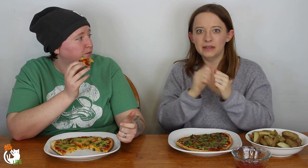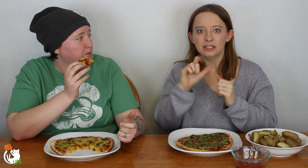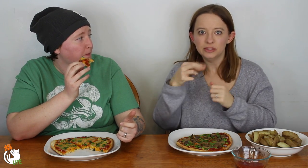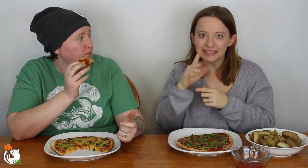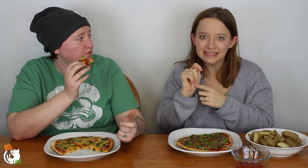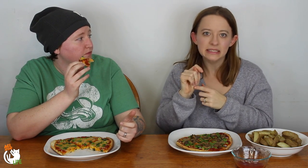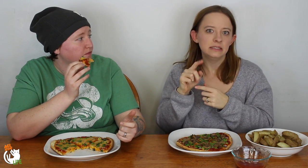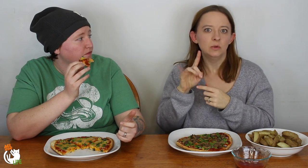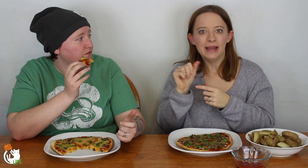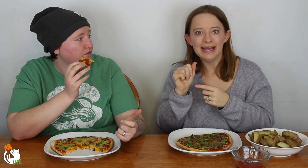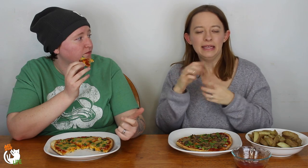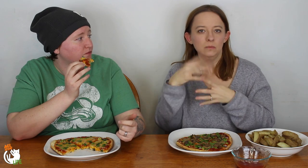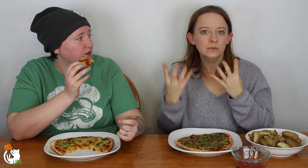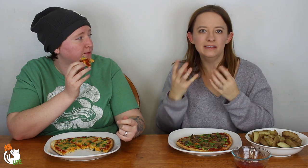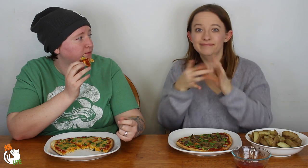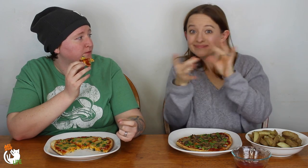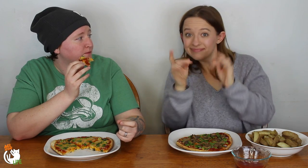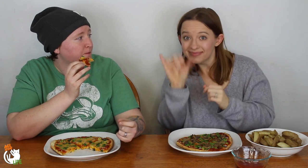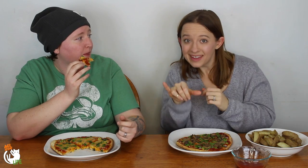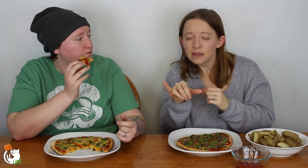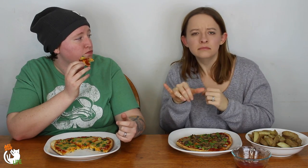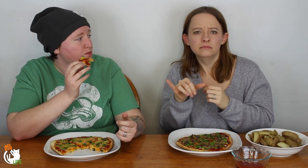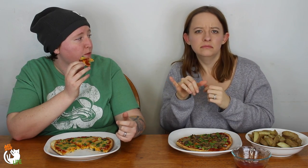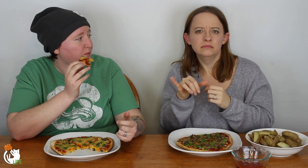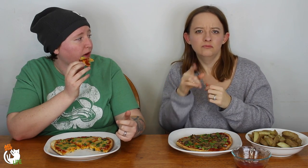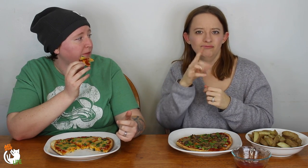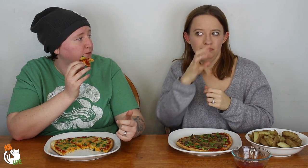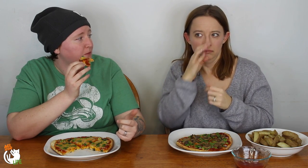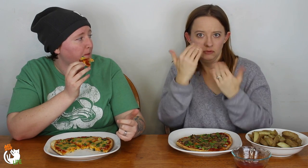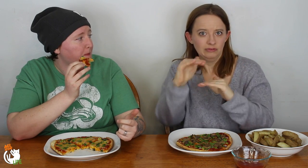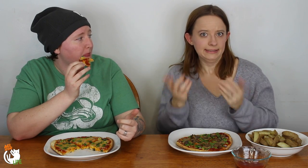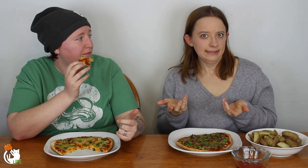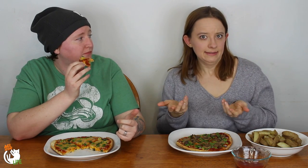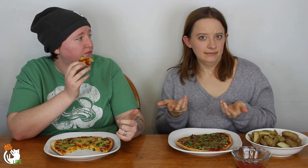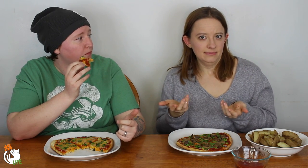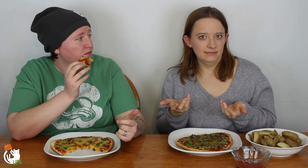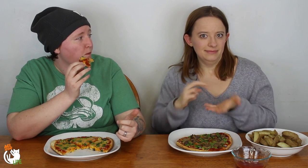anything related to the LGBTQIA, queer sort of topics is restricted.